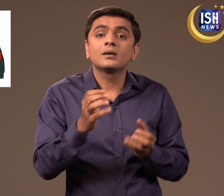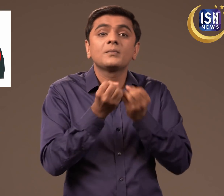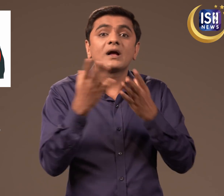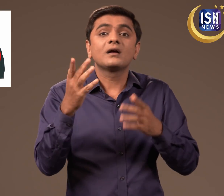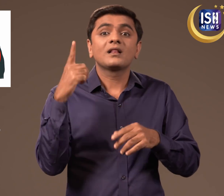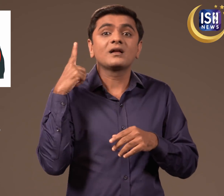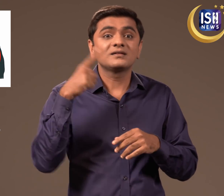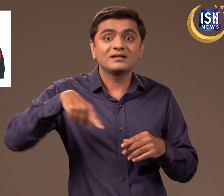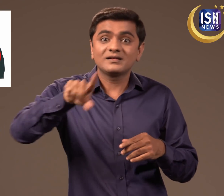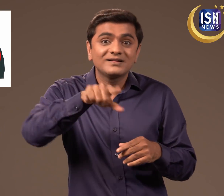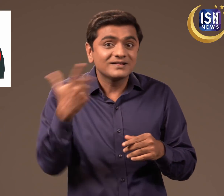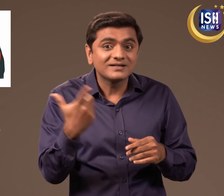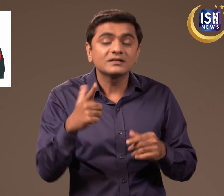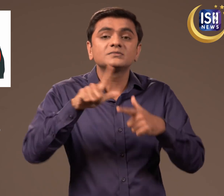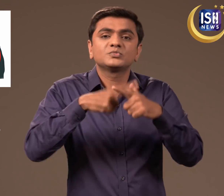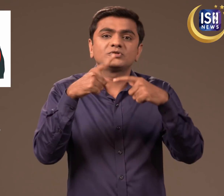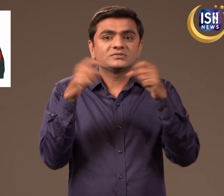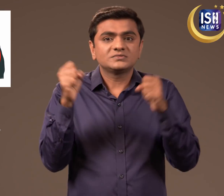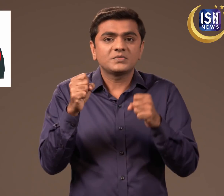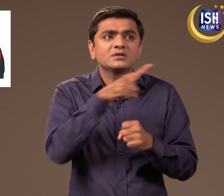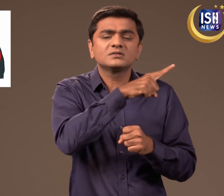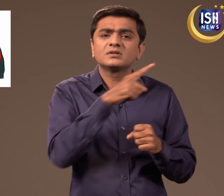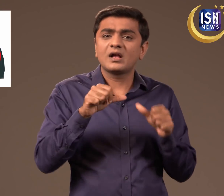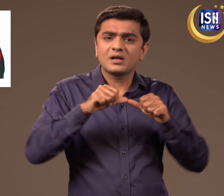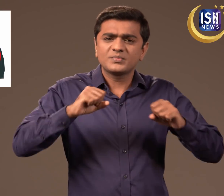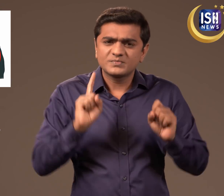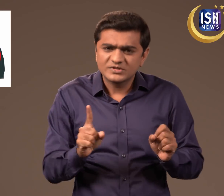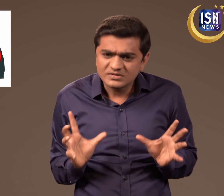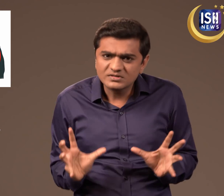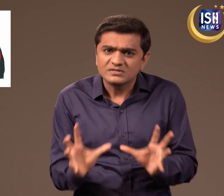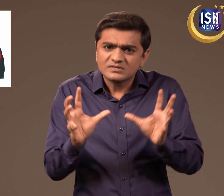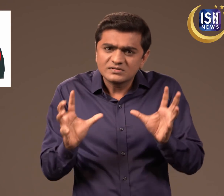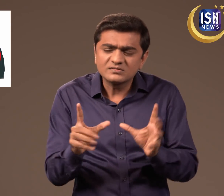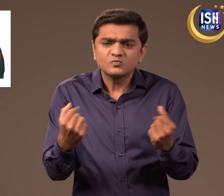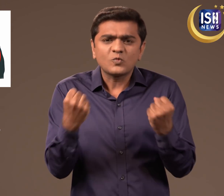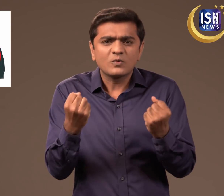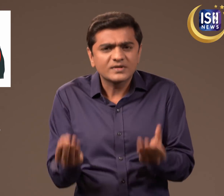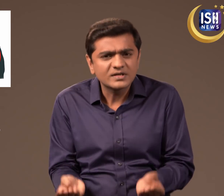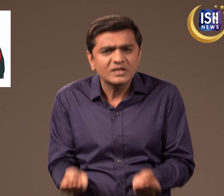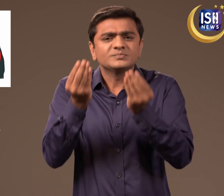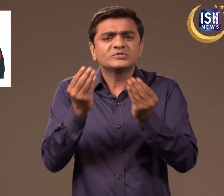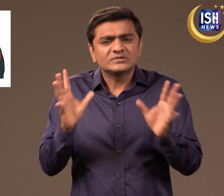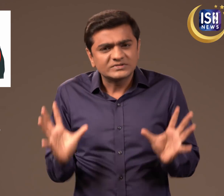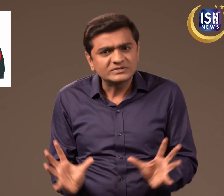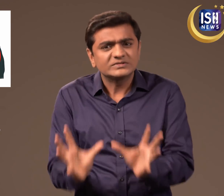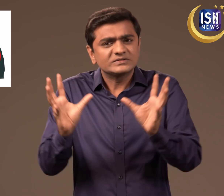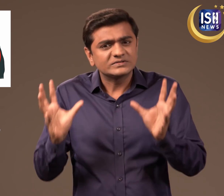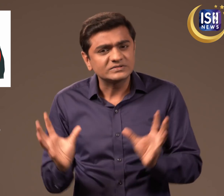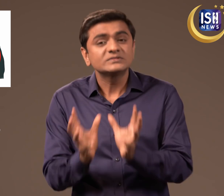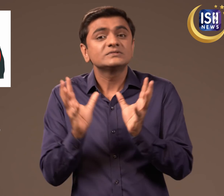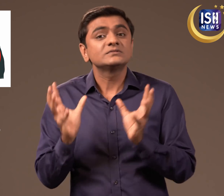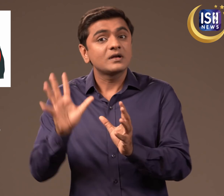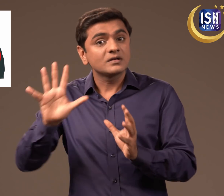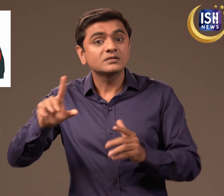Many of the leaders want Amit Shah to encourage and strengthen J&K.